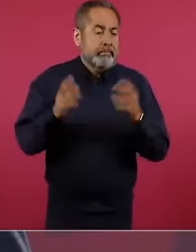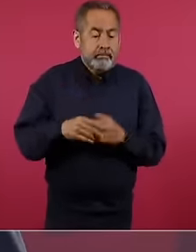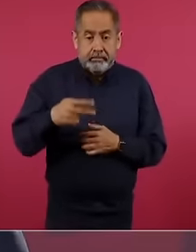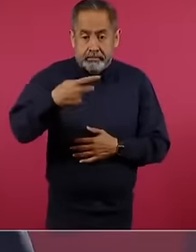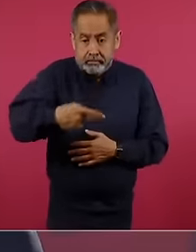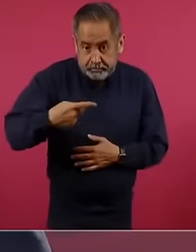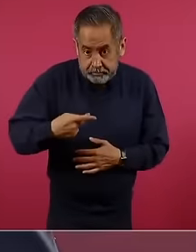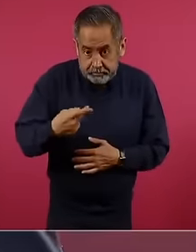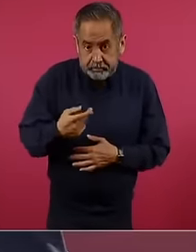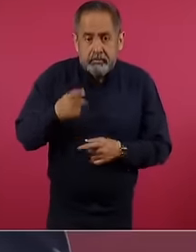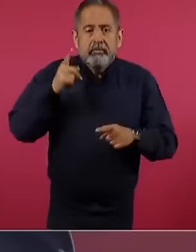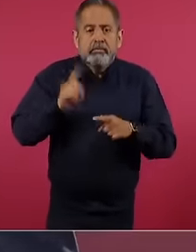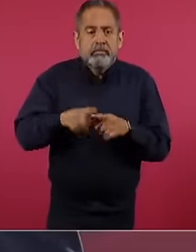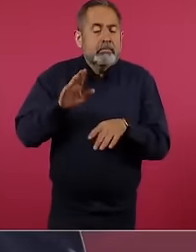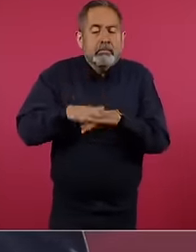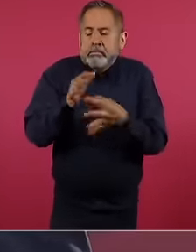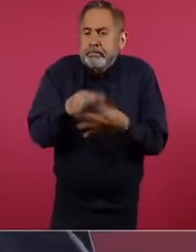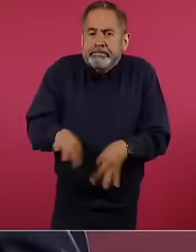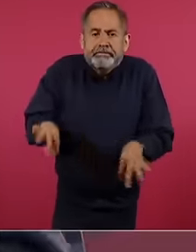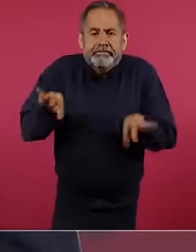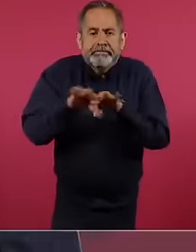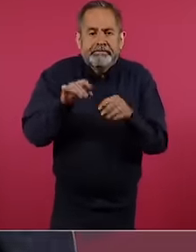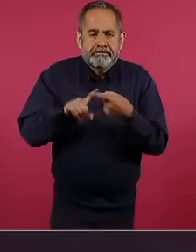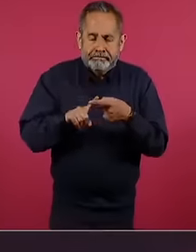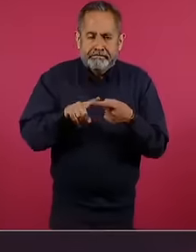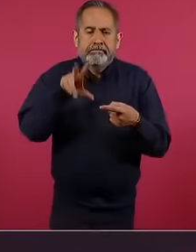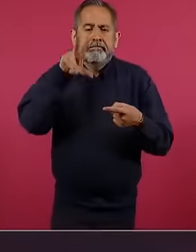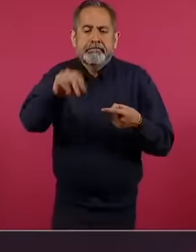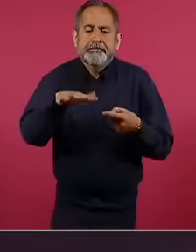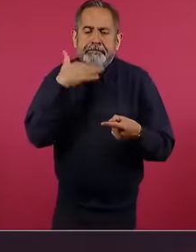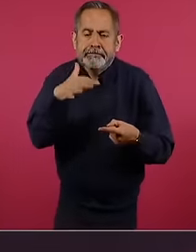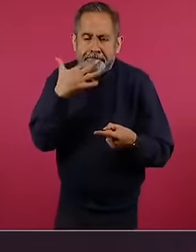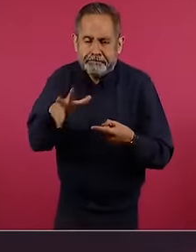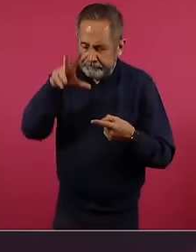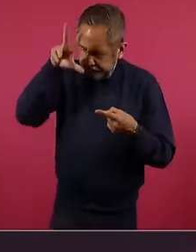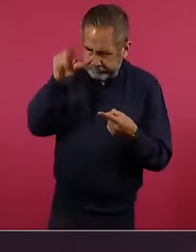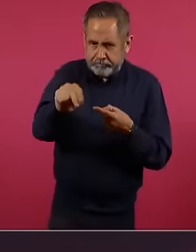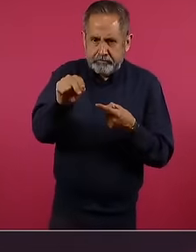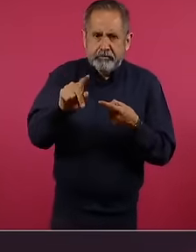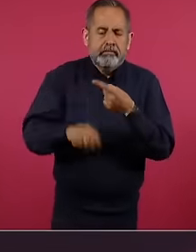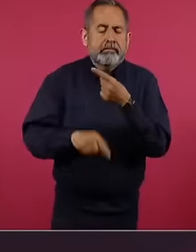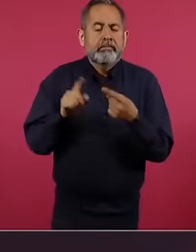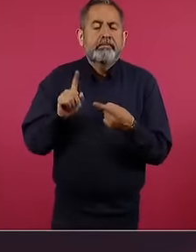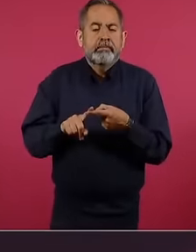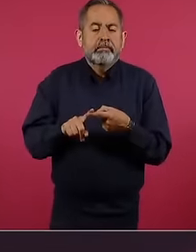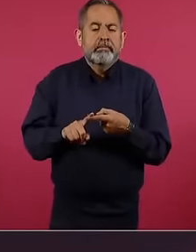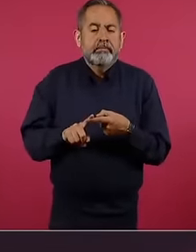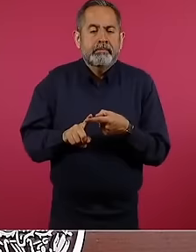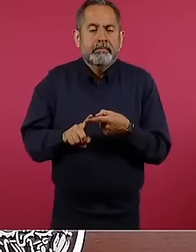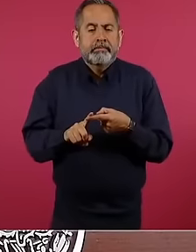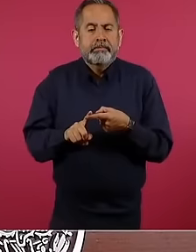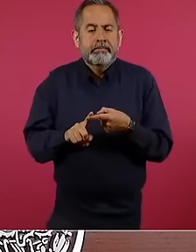What is the most important thing not to allow corruption because Corruption